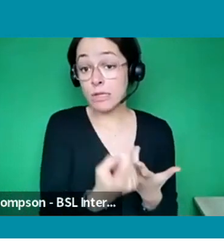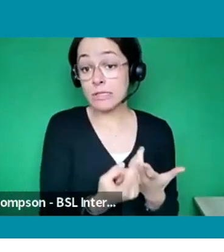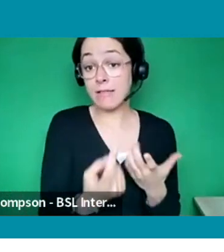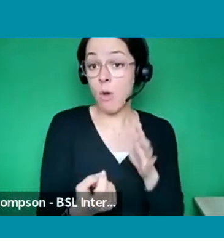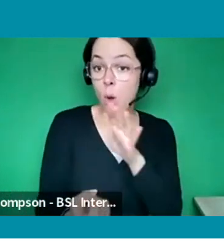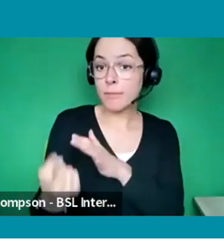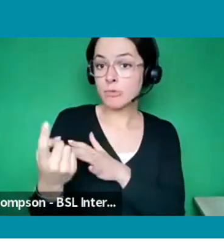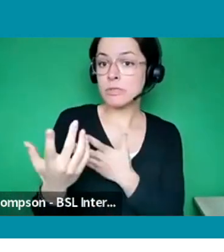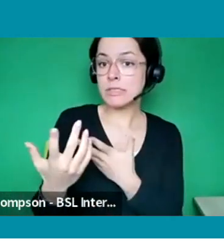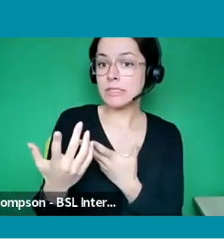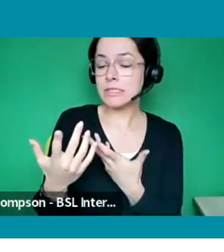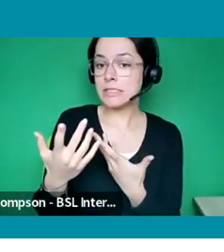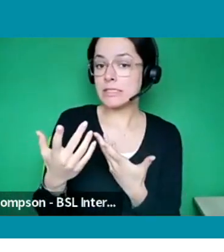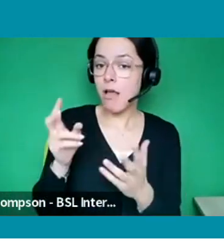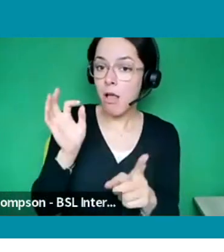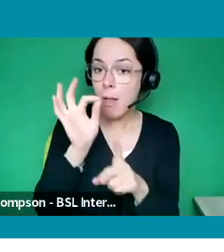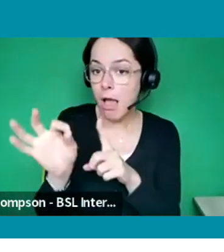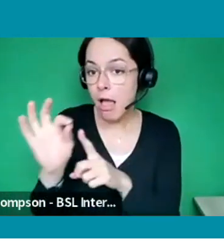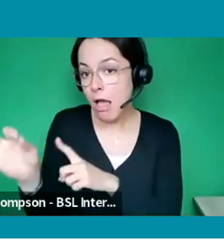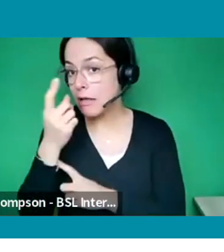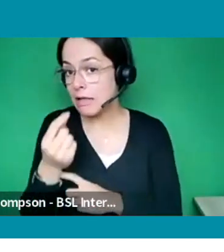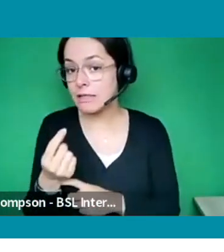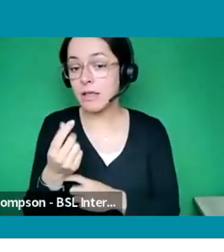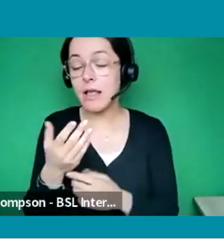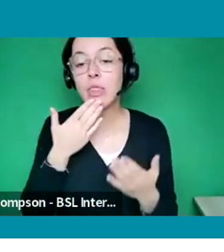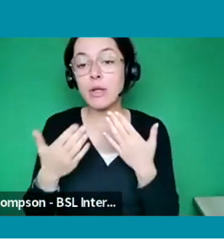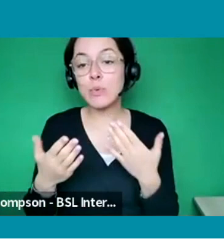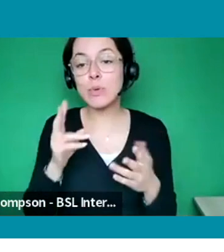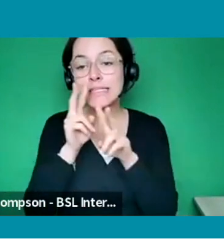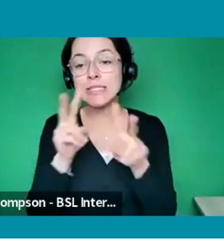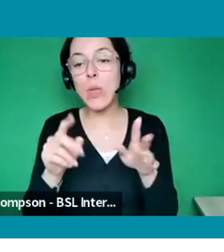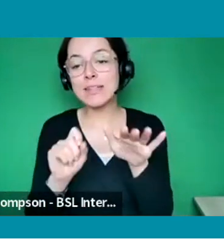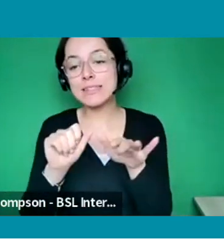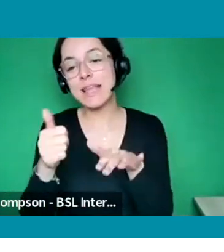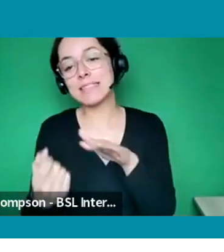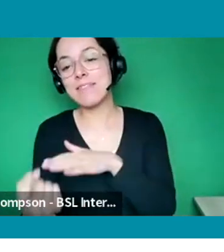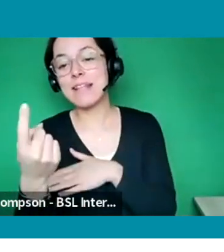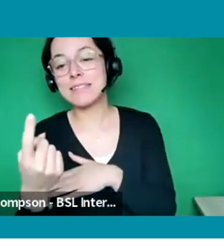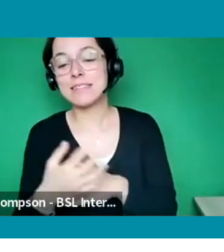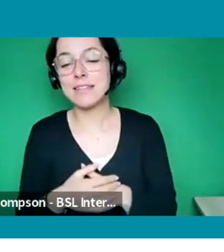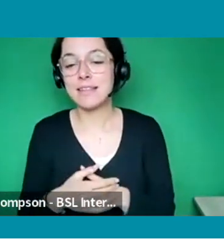Thank you everyone, we shall see you all at our next event.